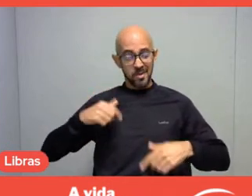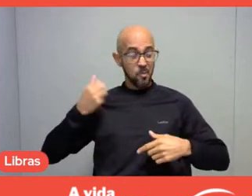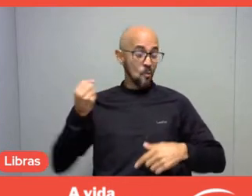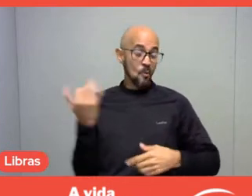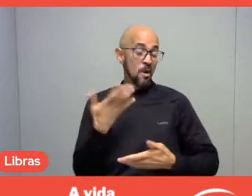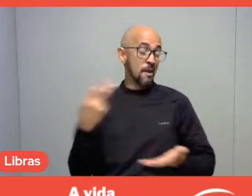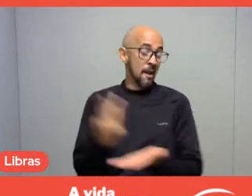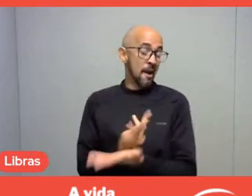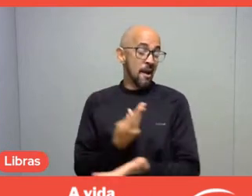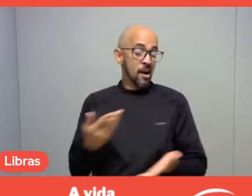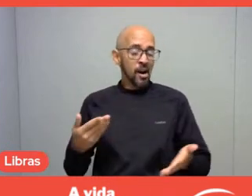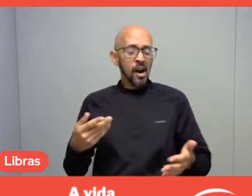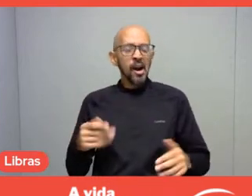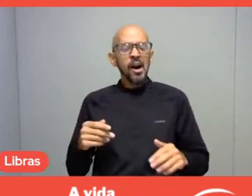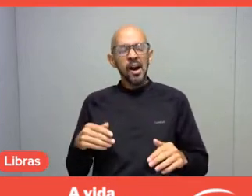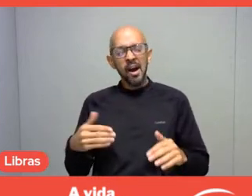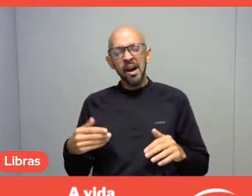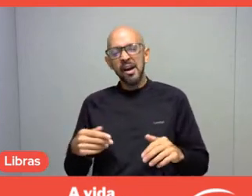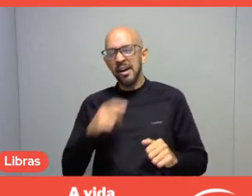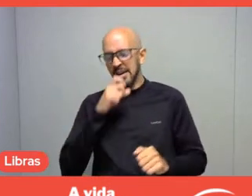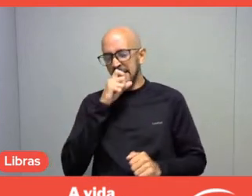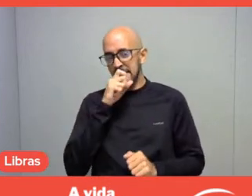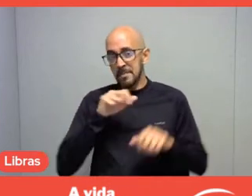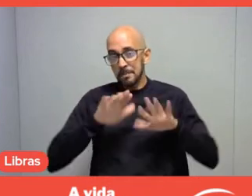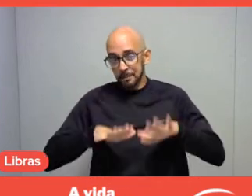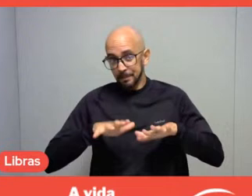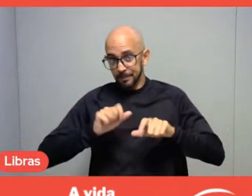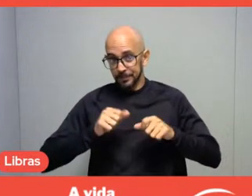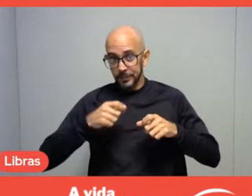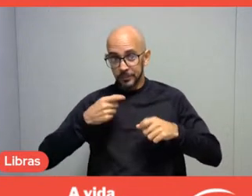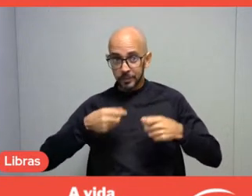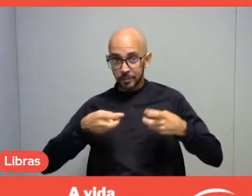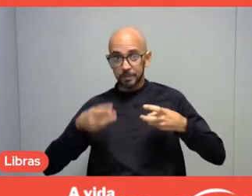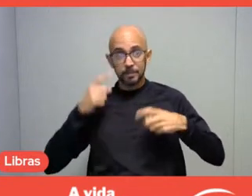But it was precisely looked at, rethought, parameterized,